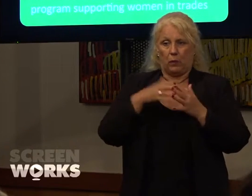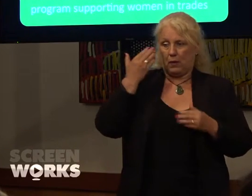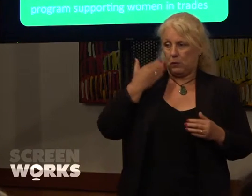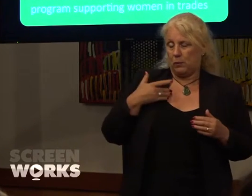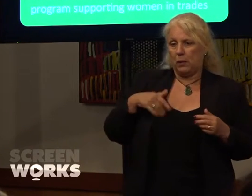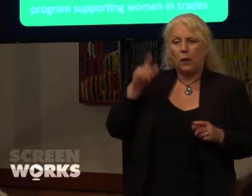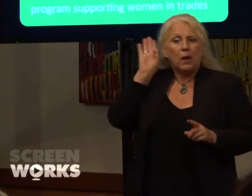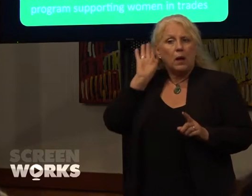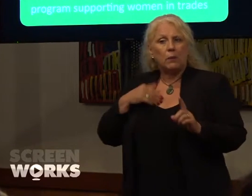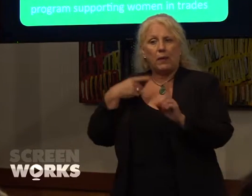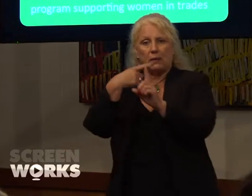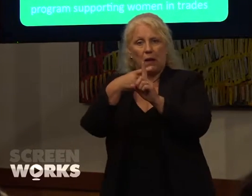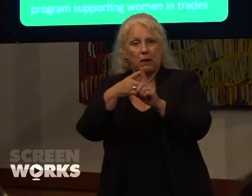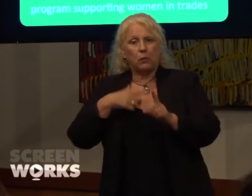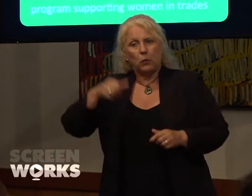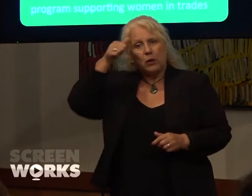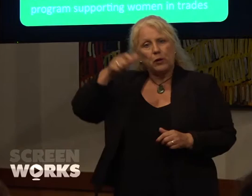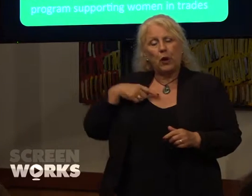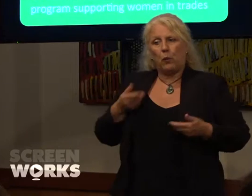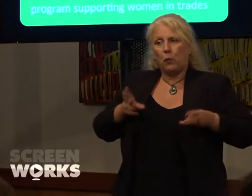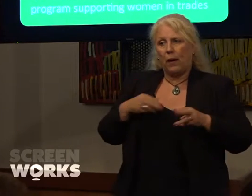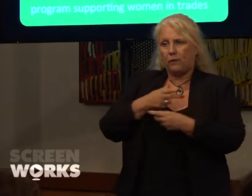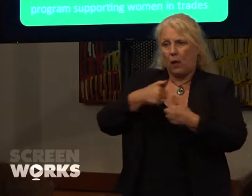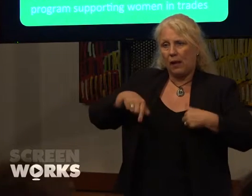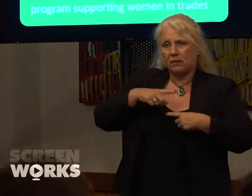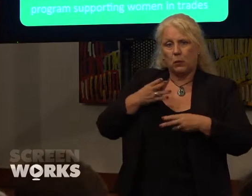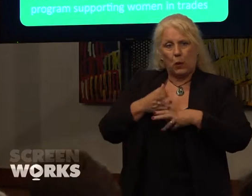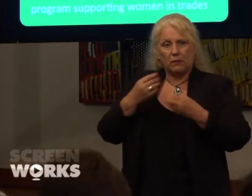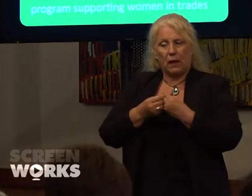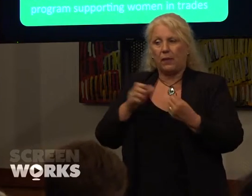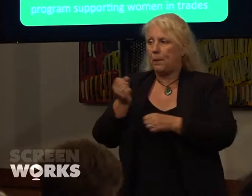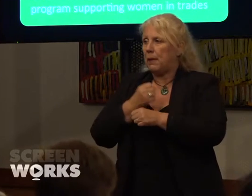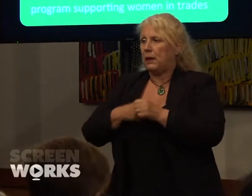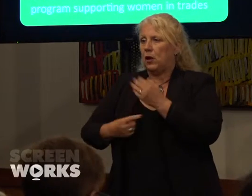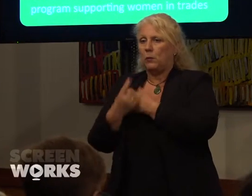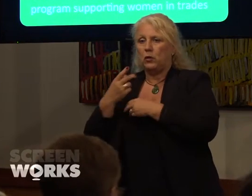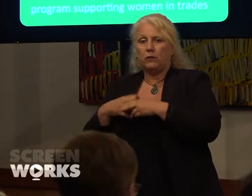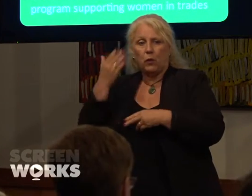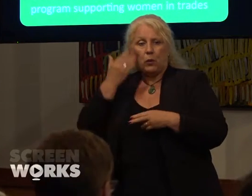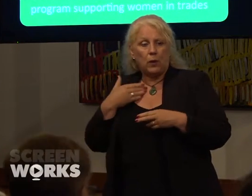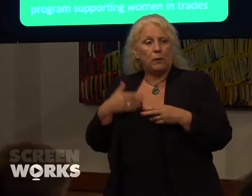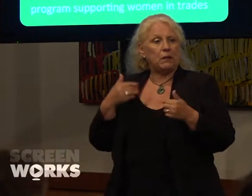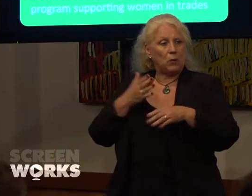know if there was a way for us to work together on creating employment opportunities for women in the trades end of the screen business as this is